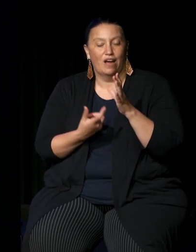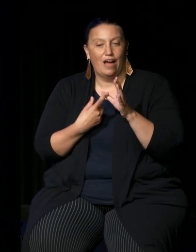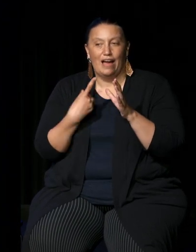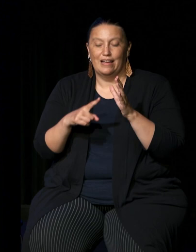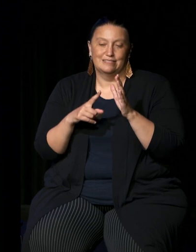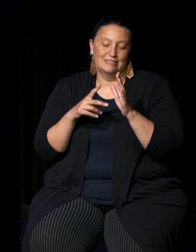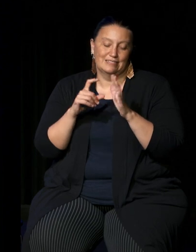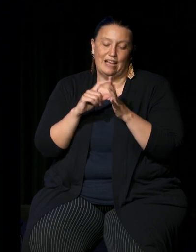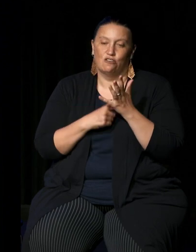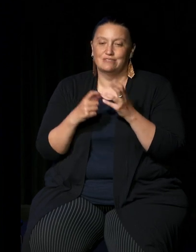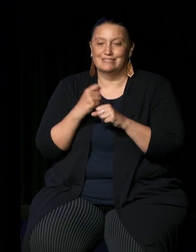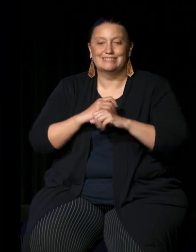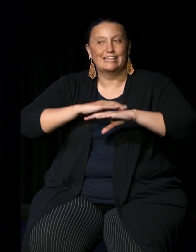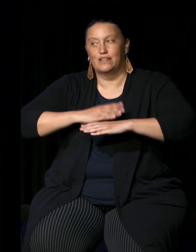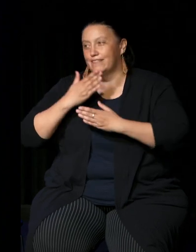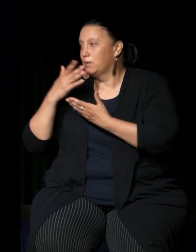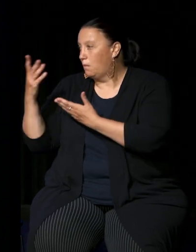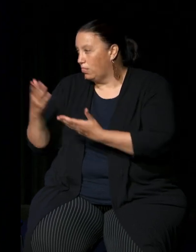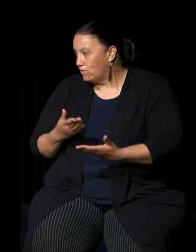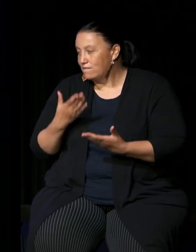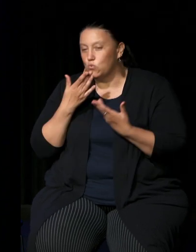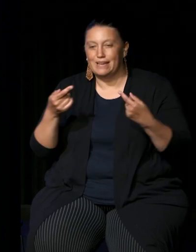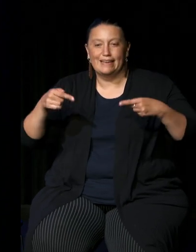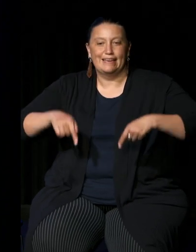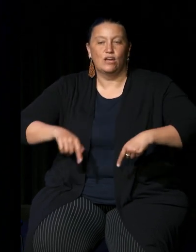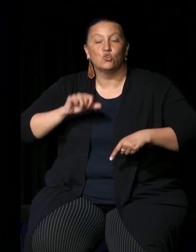the Dharug nation thank you very much for having us in your country today